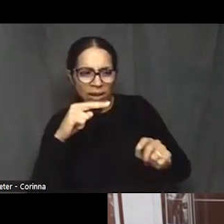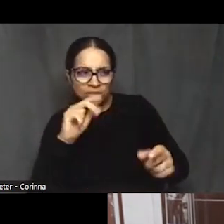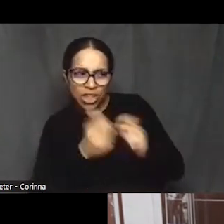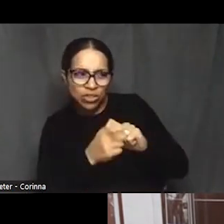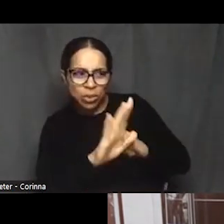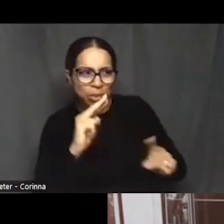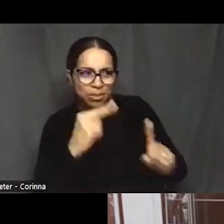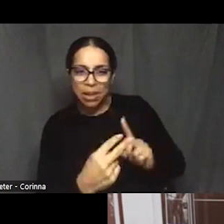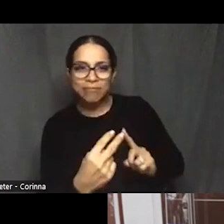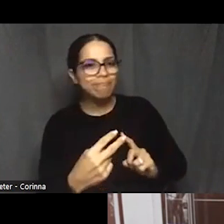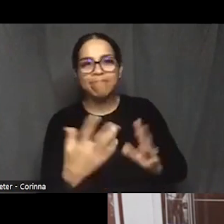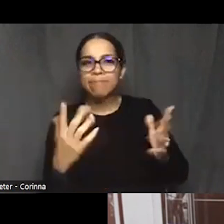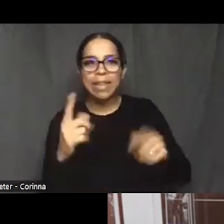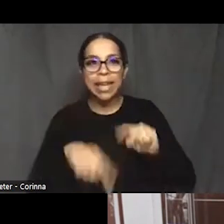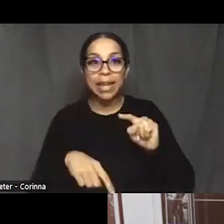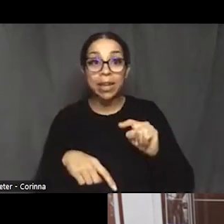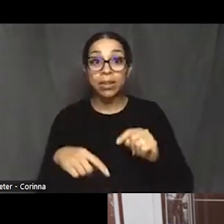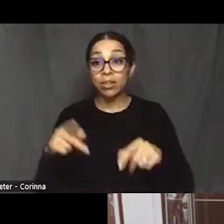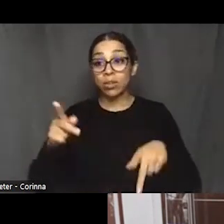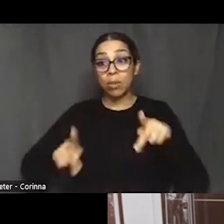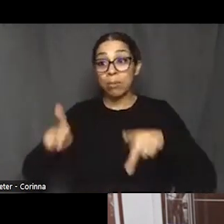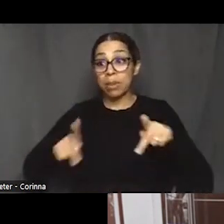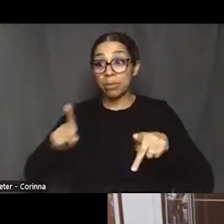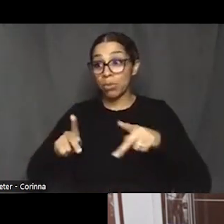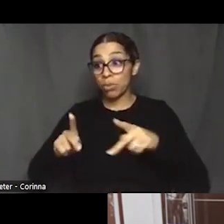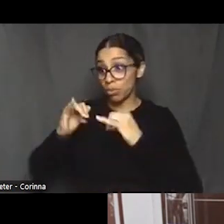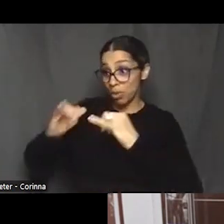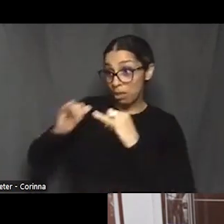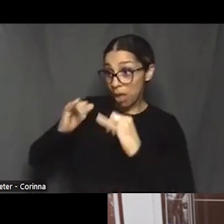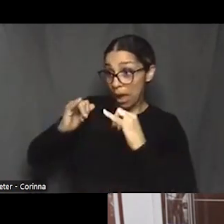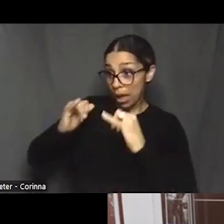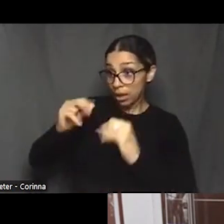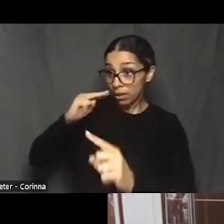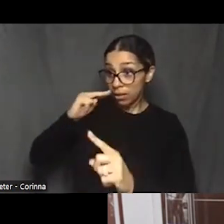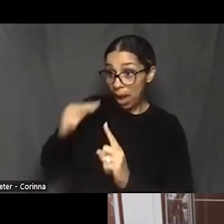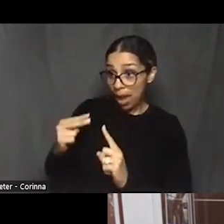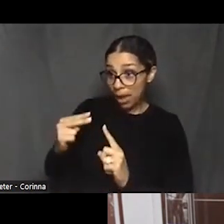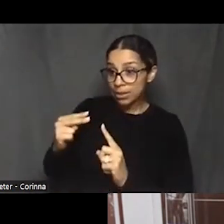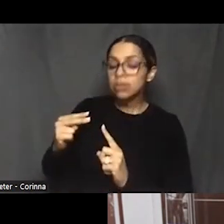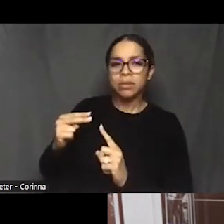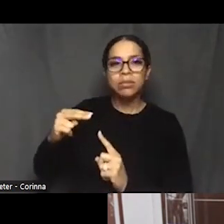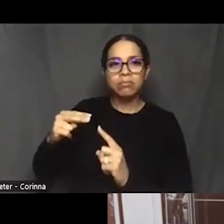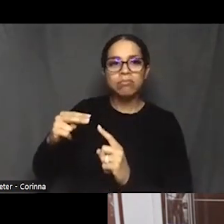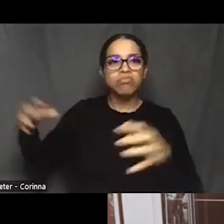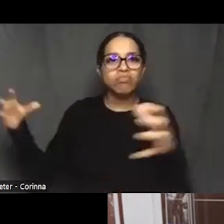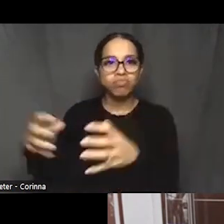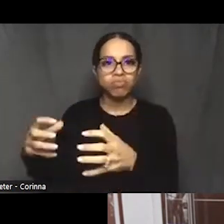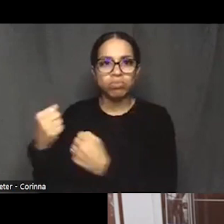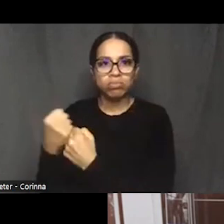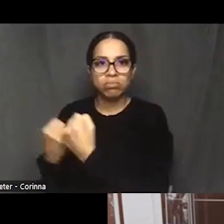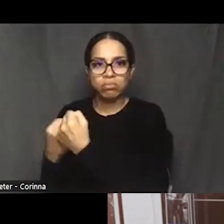Those of like minds, and we just got to push forward. And what we hope